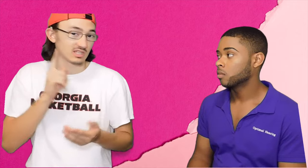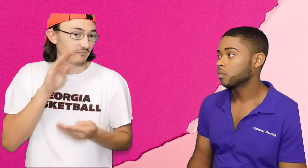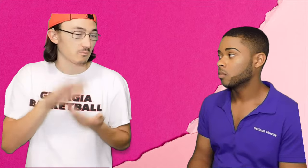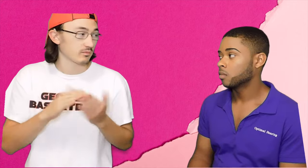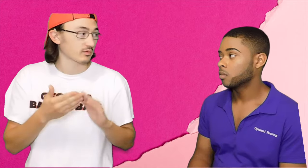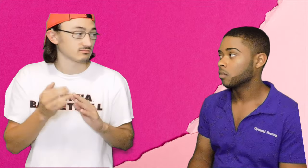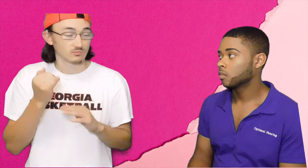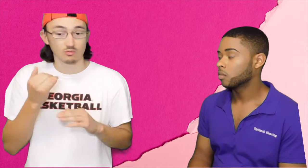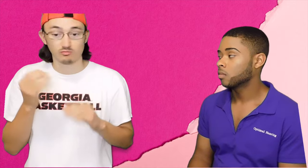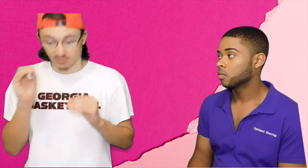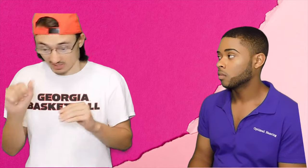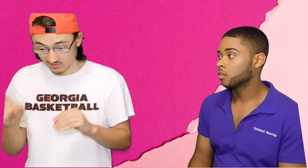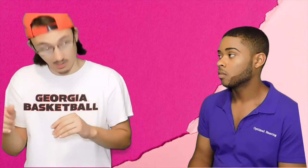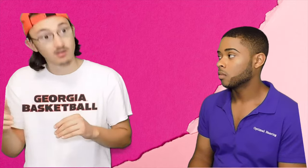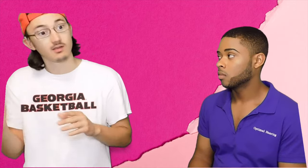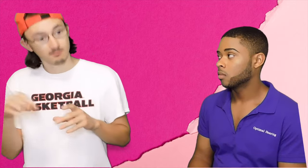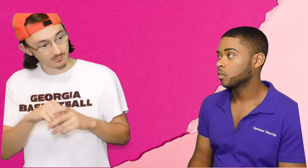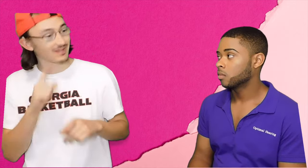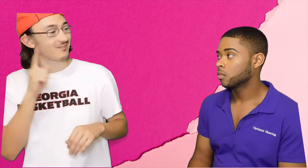If you don't know ASL, it's kind of hard to be a part of that community.